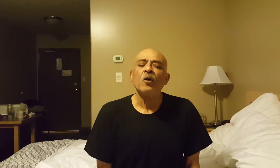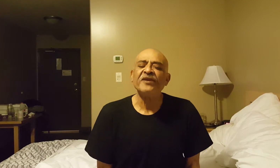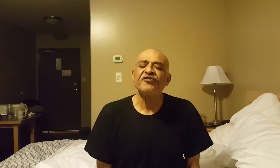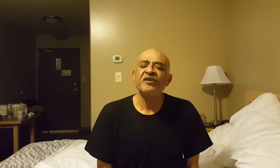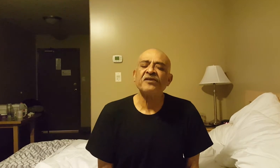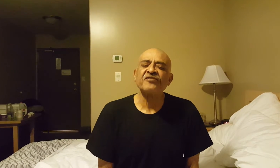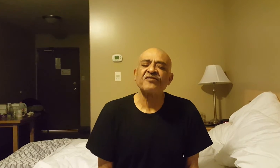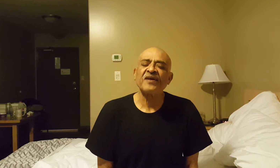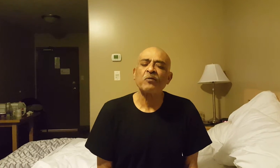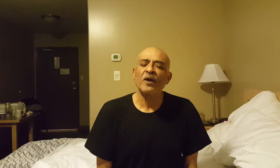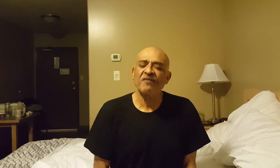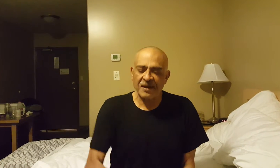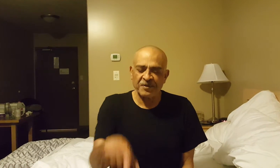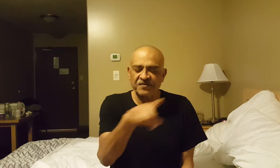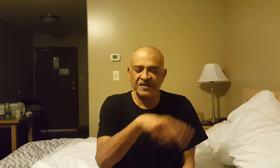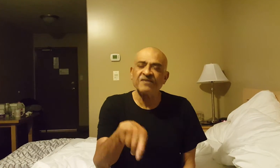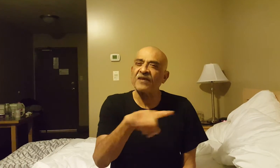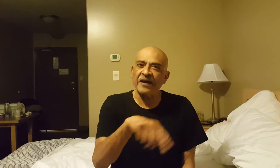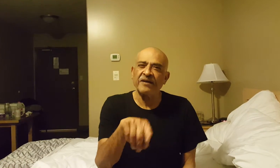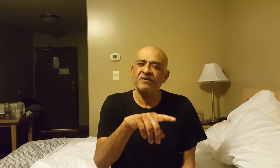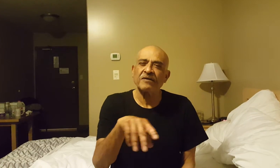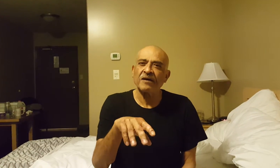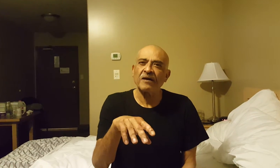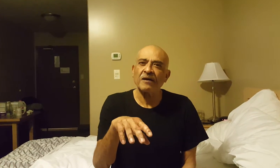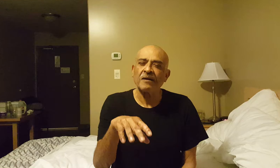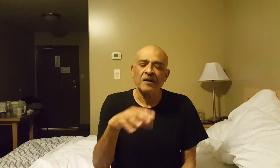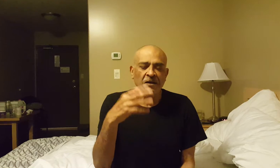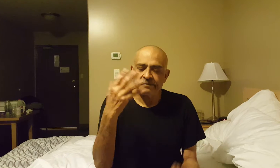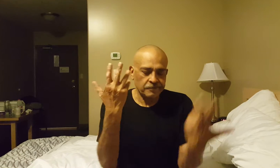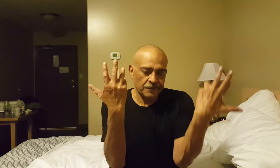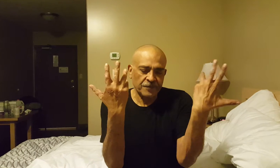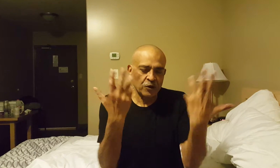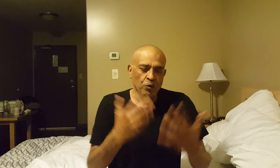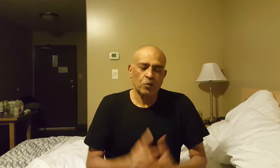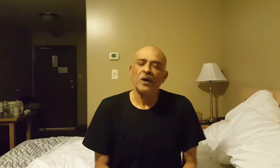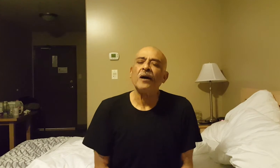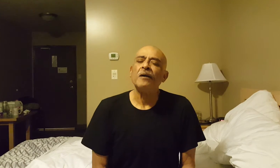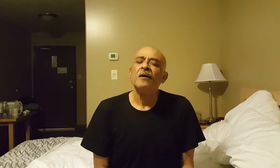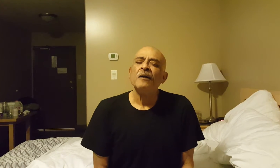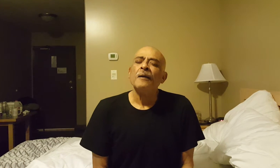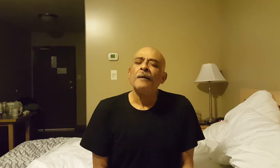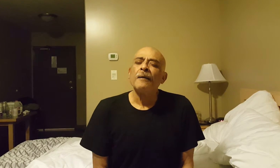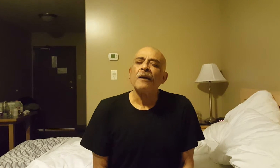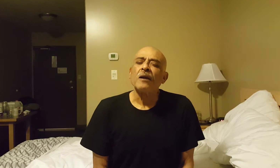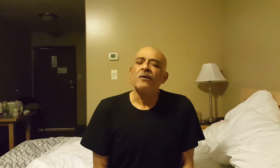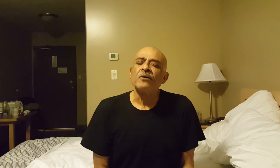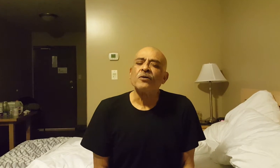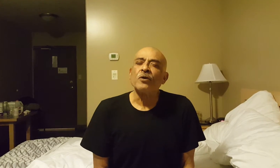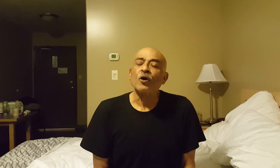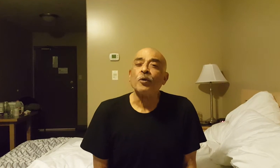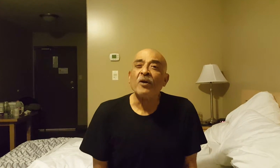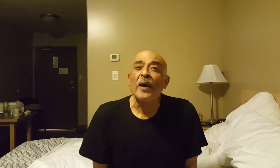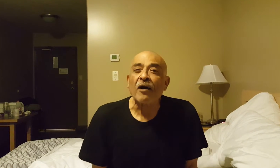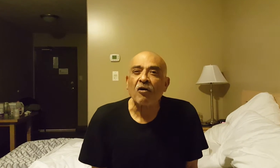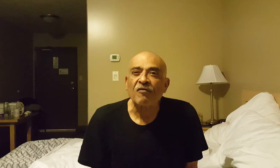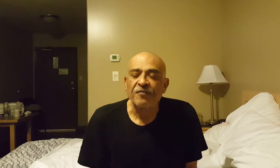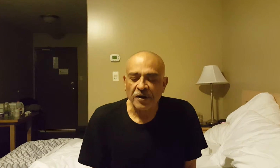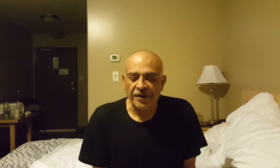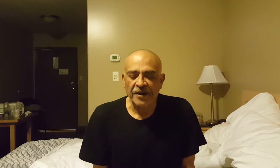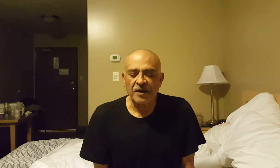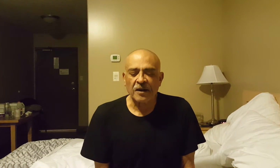well-shielded such that whatever happens inside you're not going to be aware of